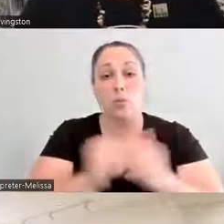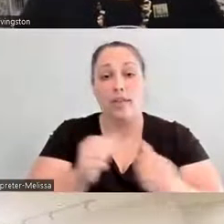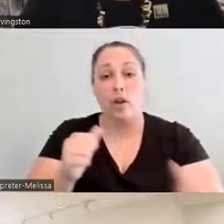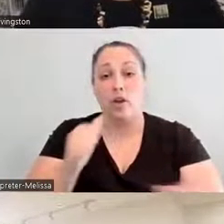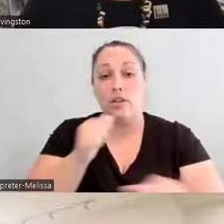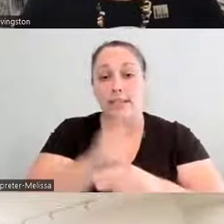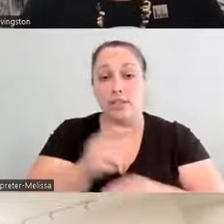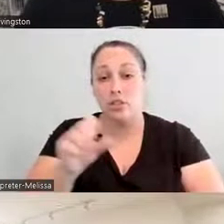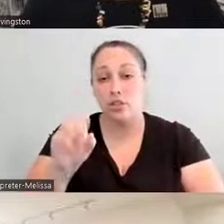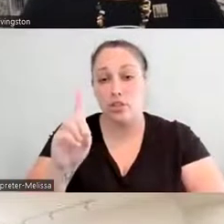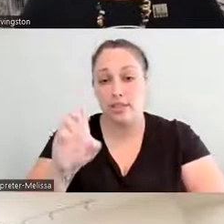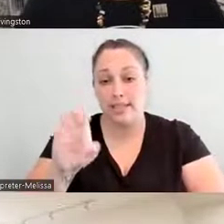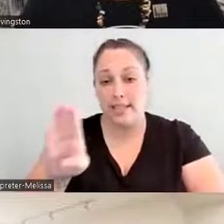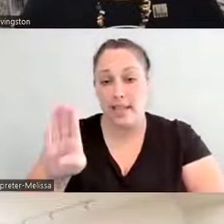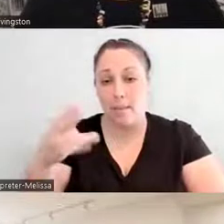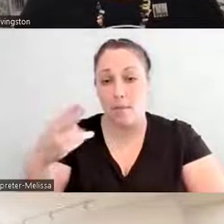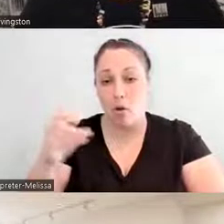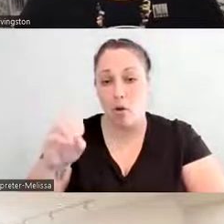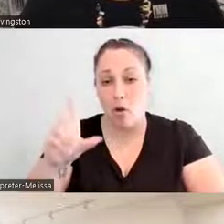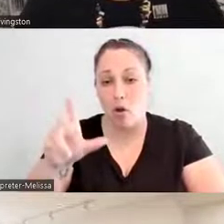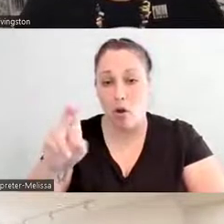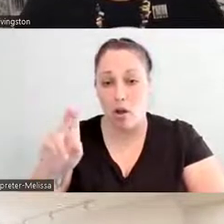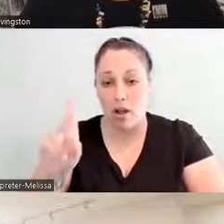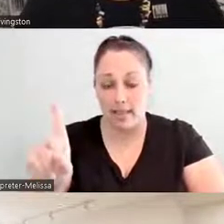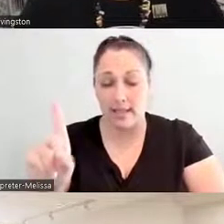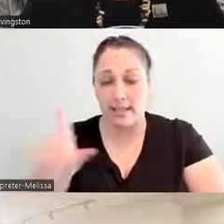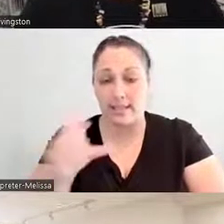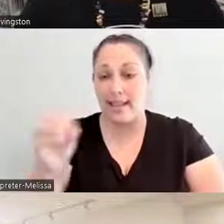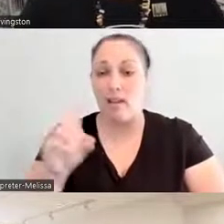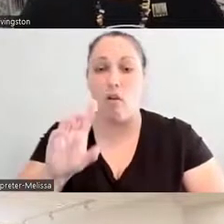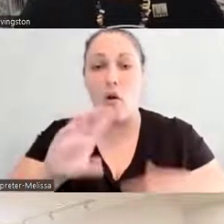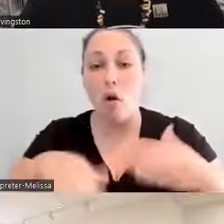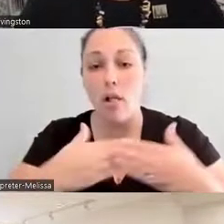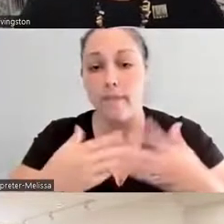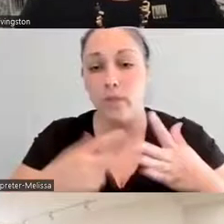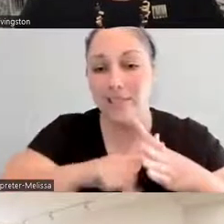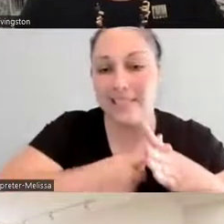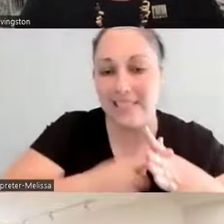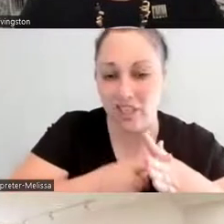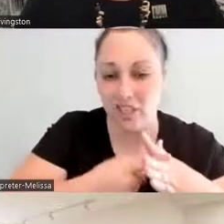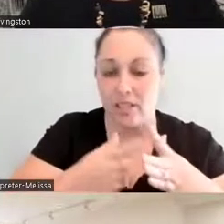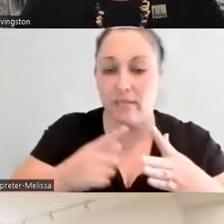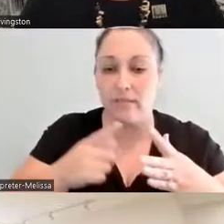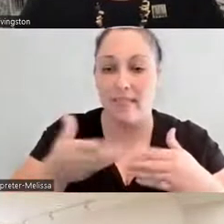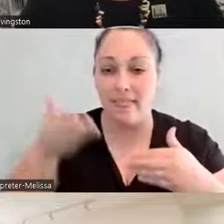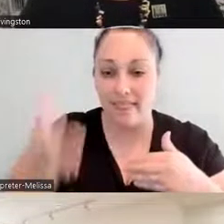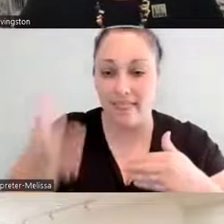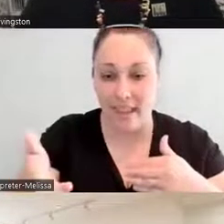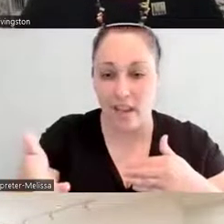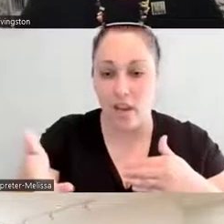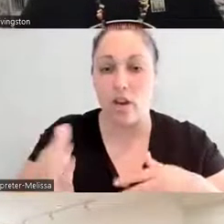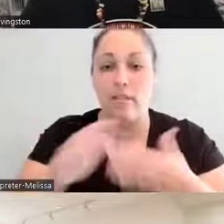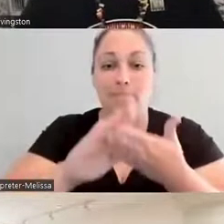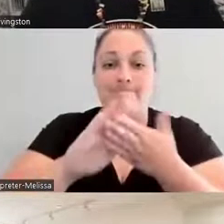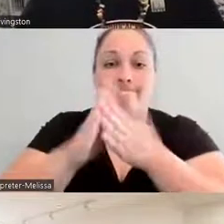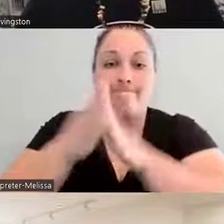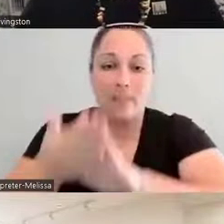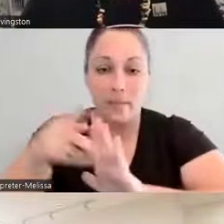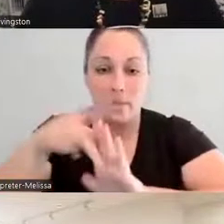you know, the initiatives of the integration of traditional ecological knowledge into policies that is coming up, and